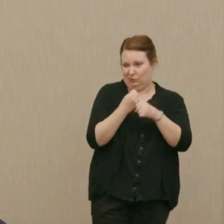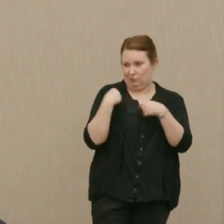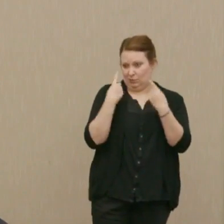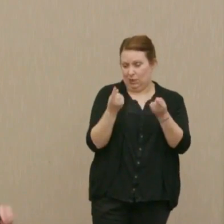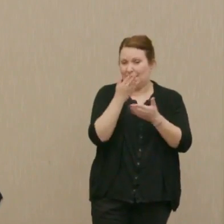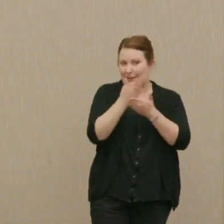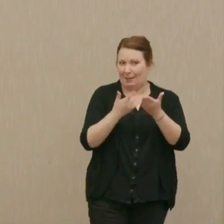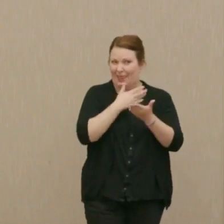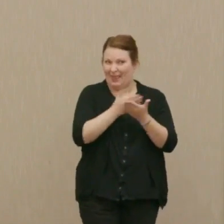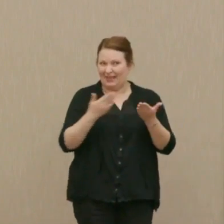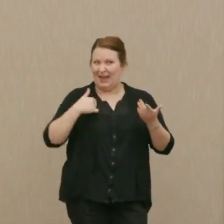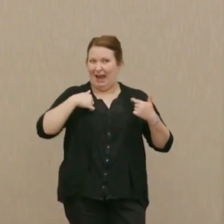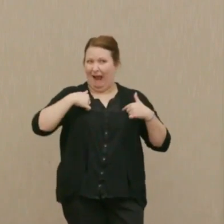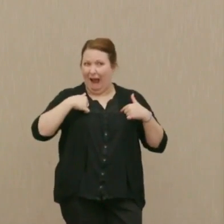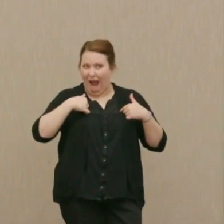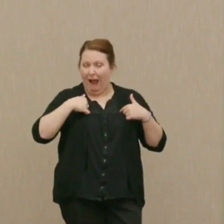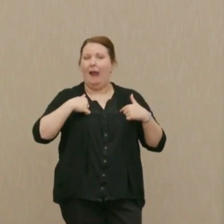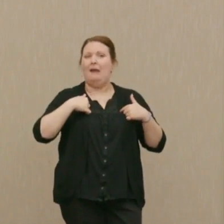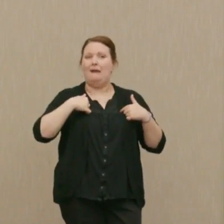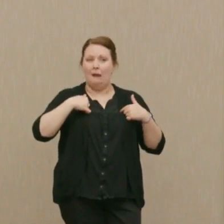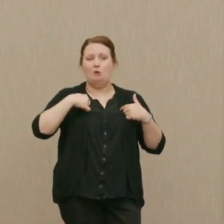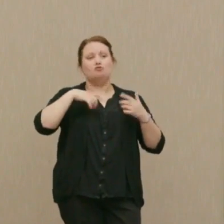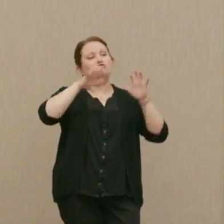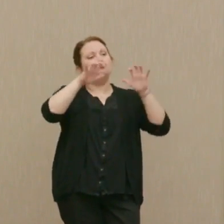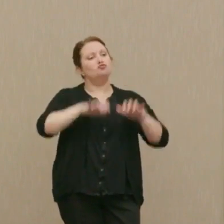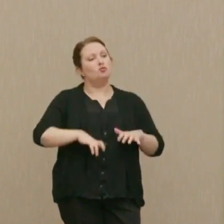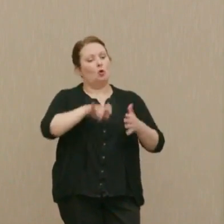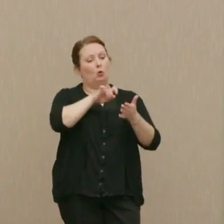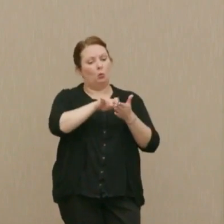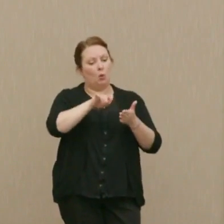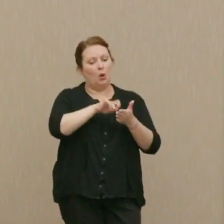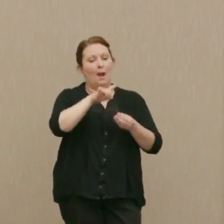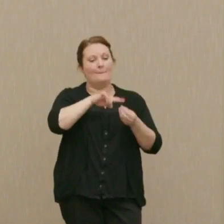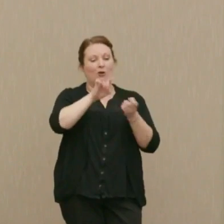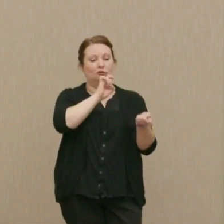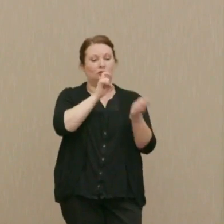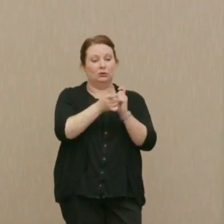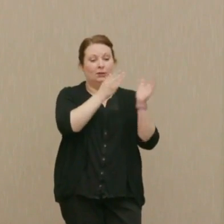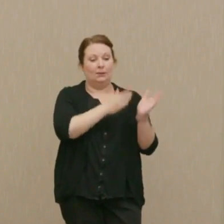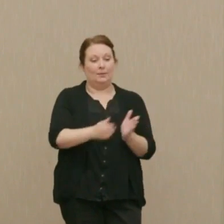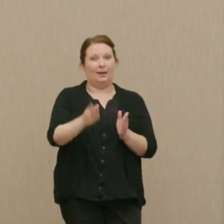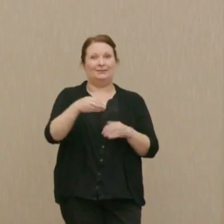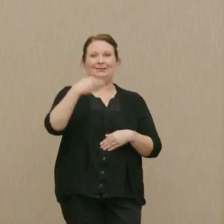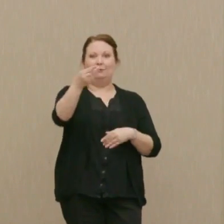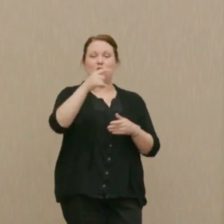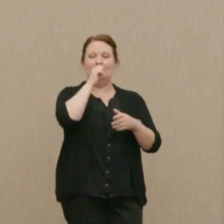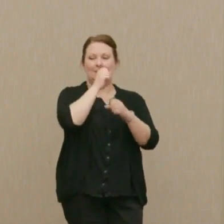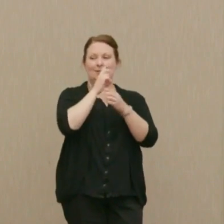the things that I had drafted for changing the plan for Secretary of Defense McNamara